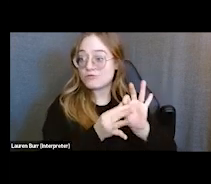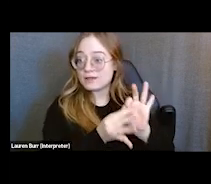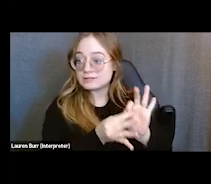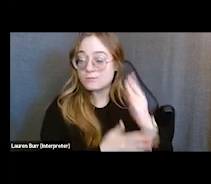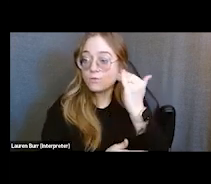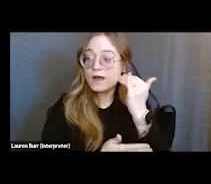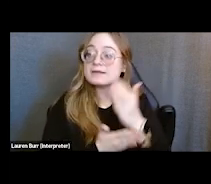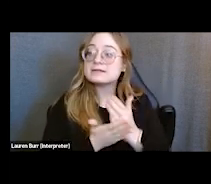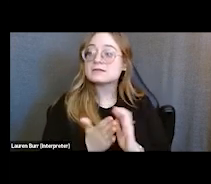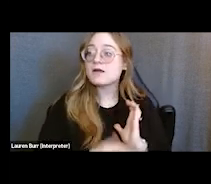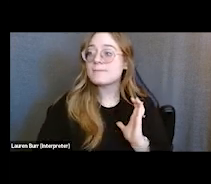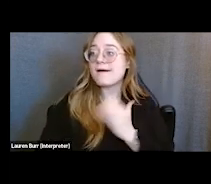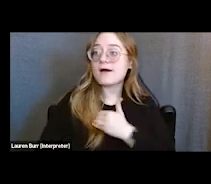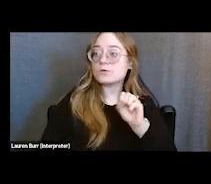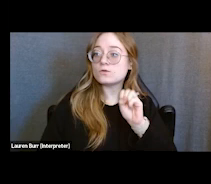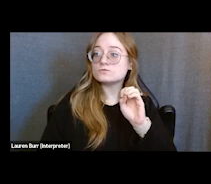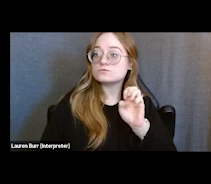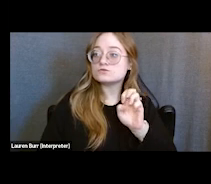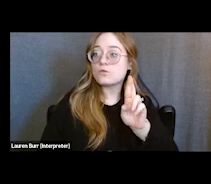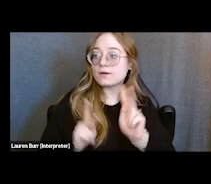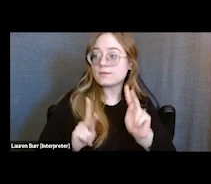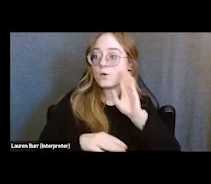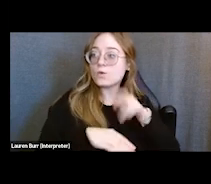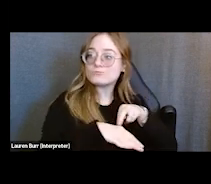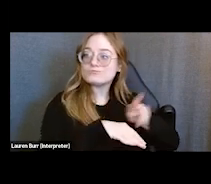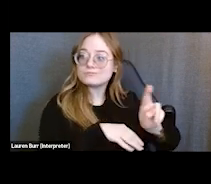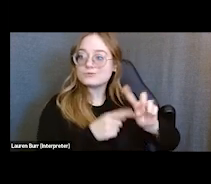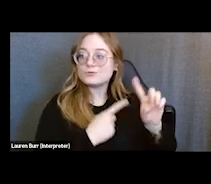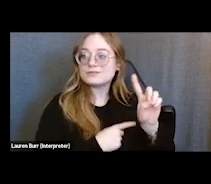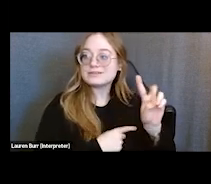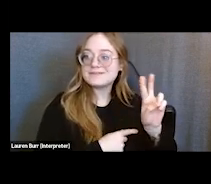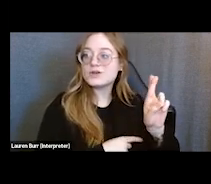of our SOAR people over to the DVR to get evaluated so